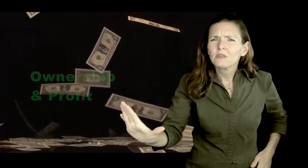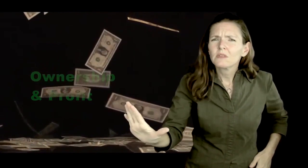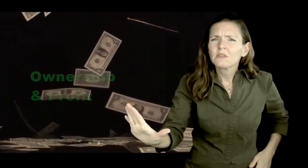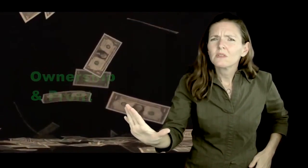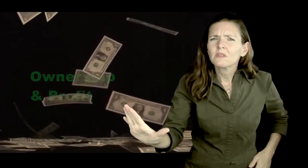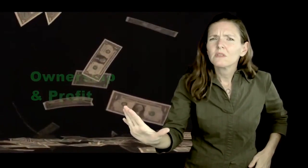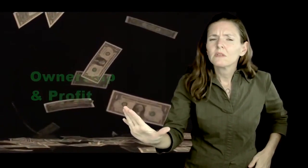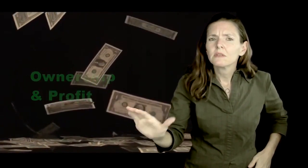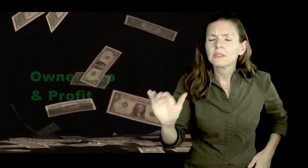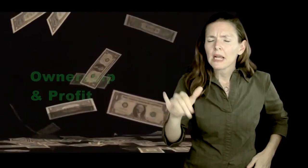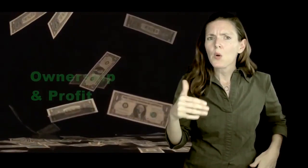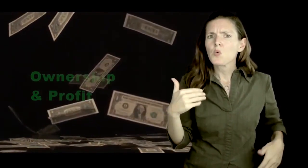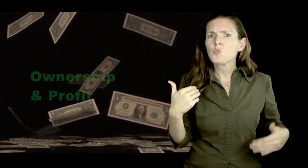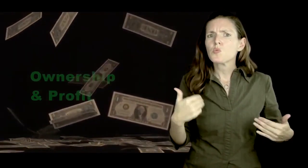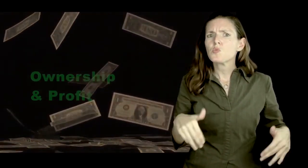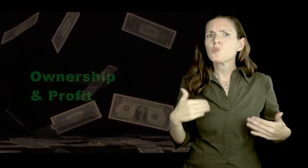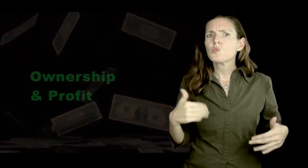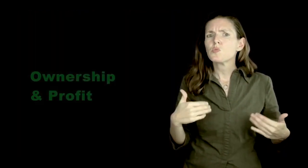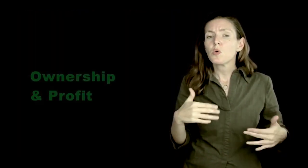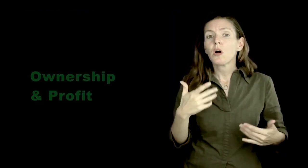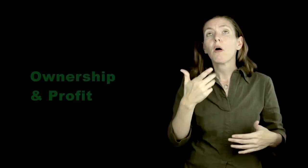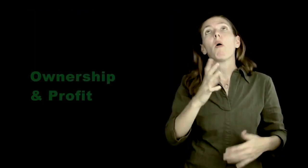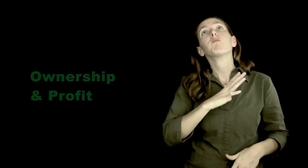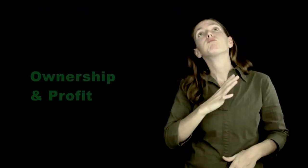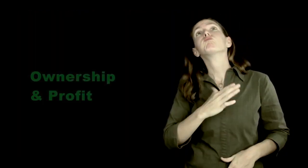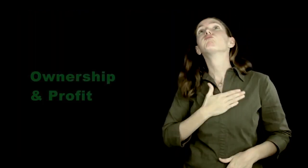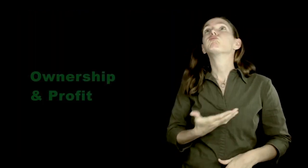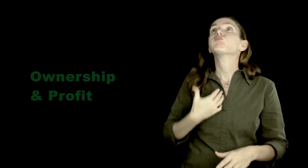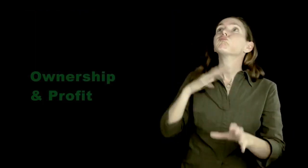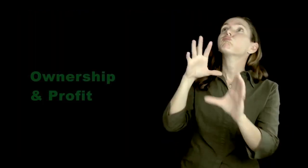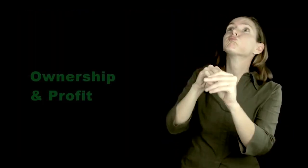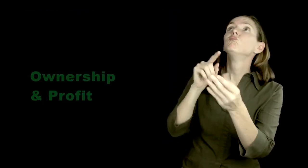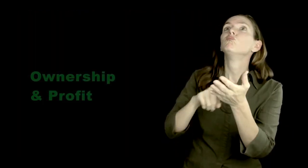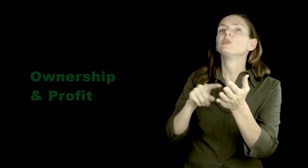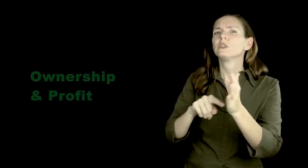ownership of the data about Deaf people and their language. Who owns the knowledge about Deaf people and ASL? The Deaf community!